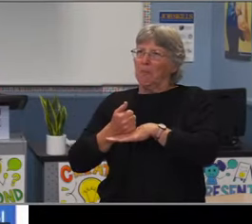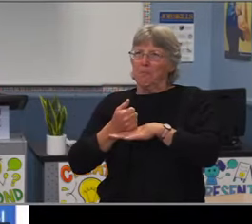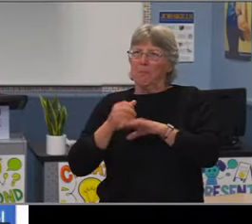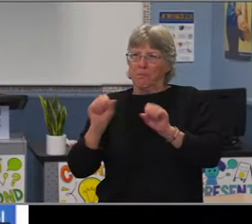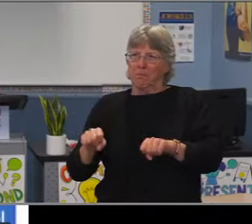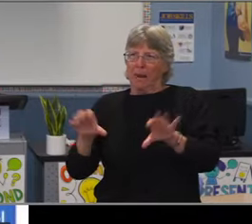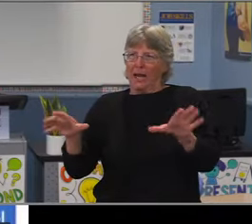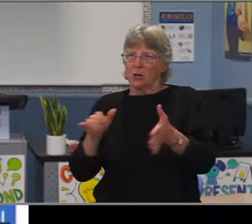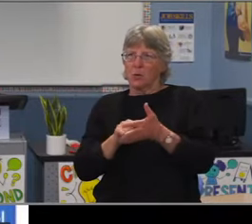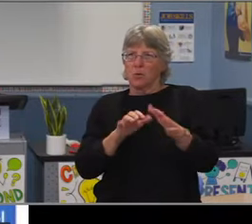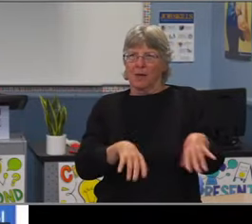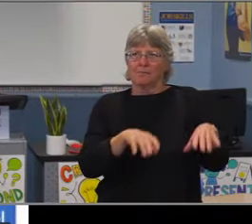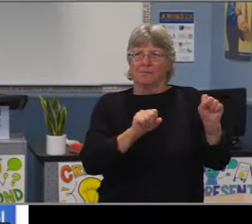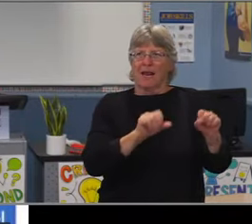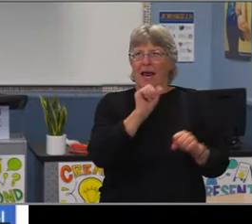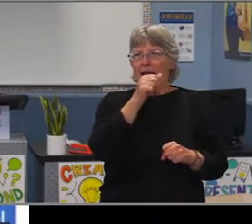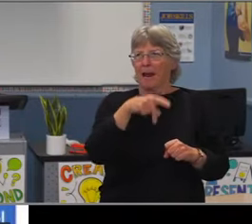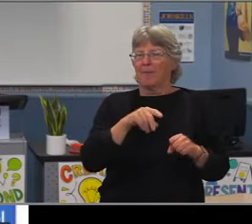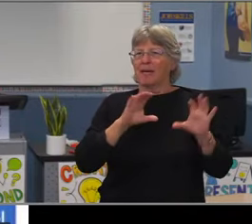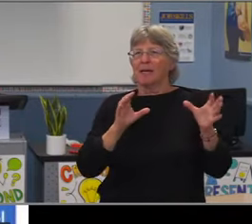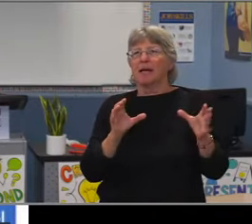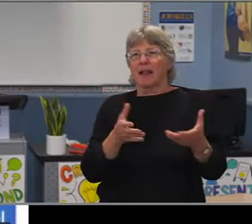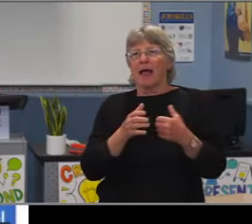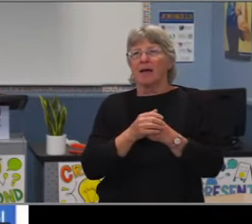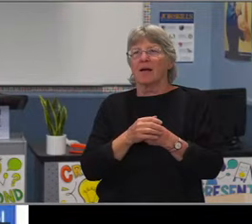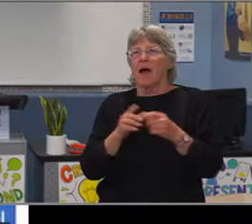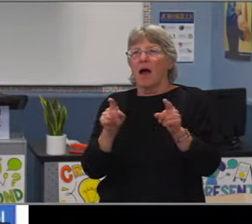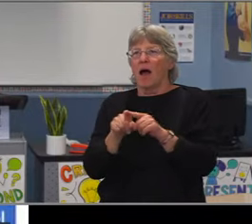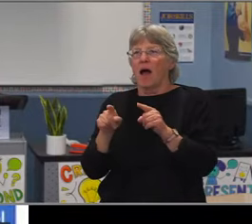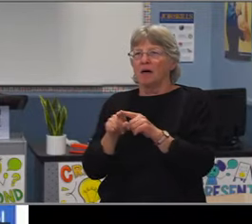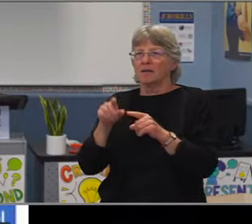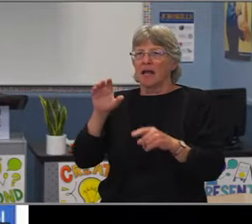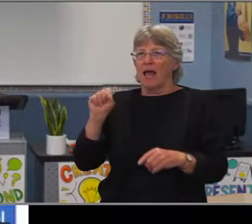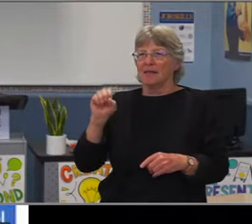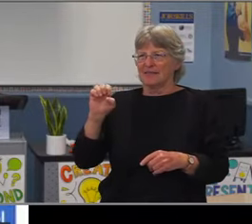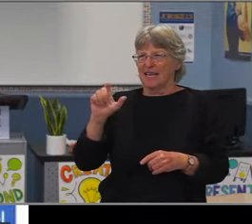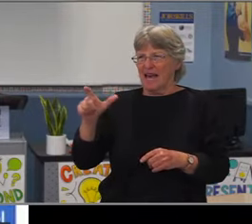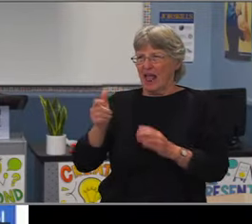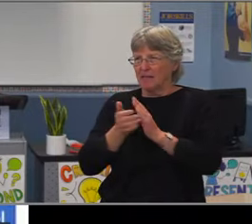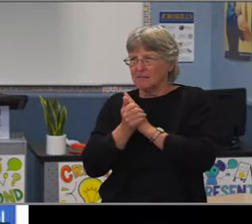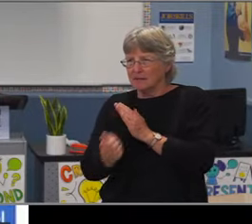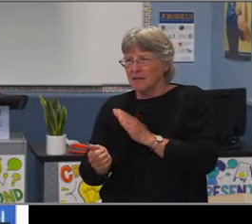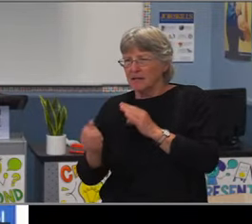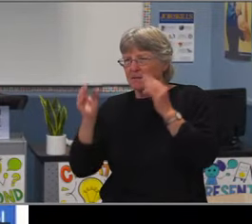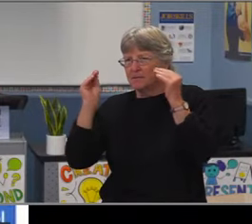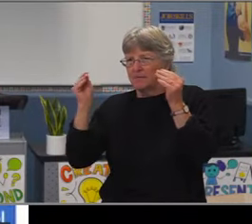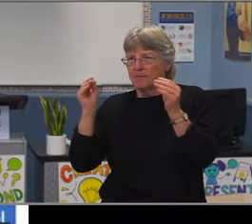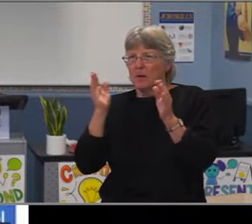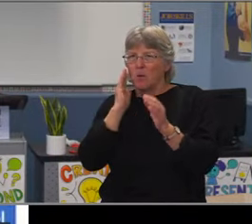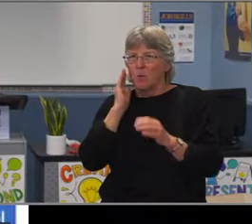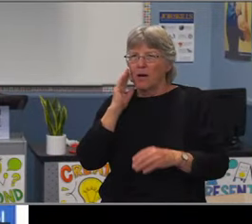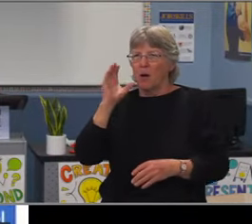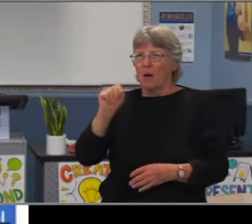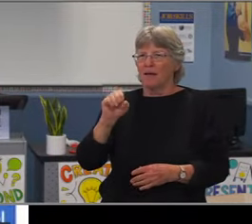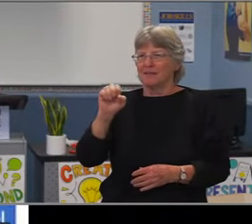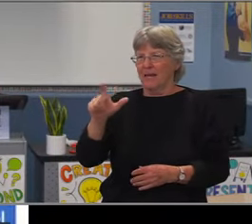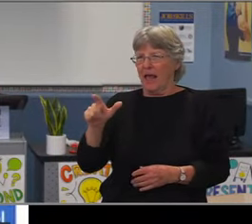that's a significant majority of our students now that may not have those effective perspectives,